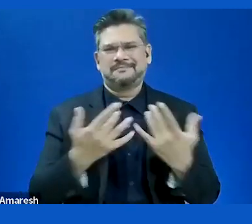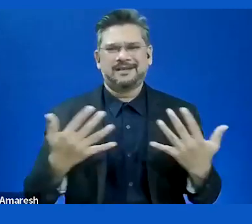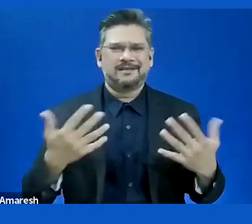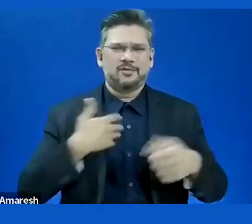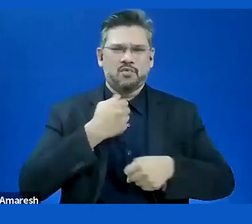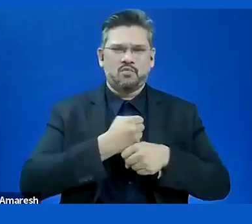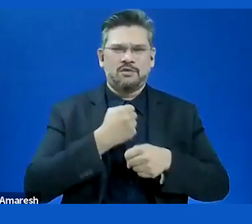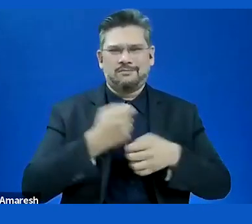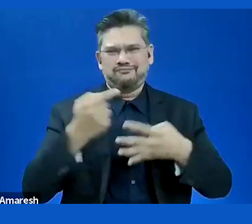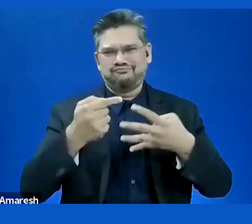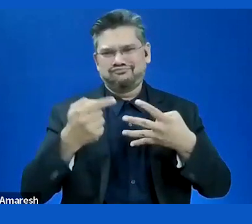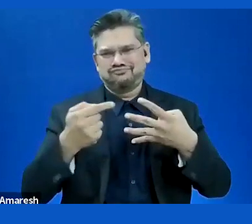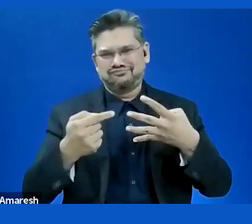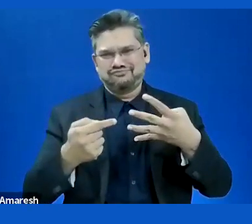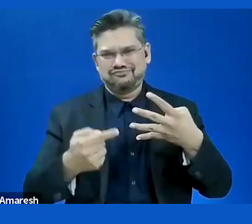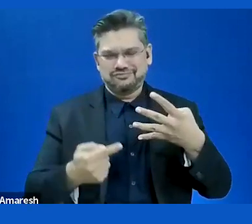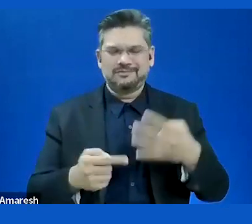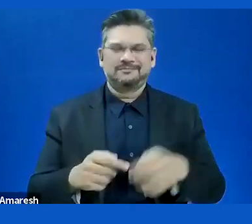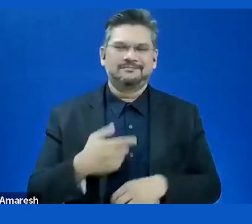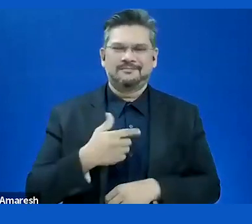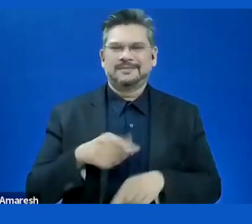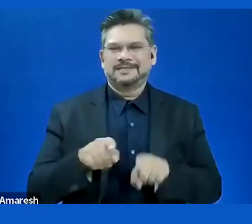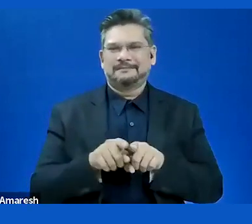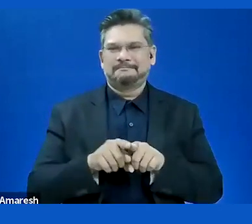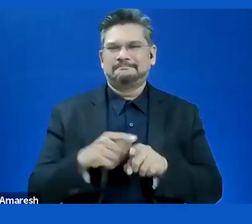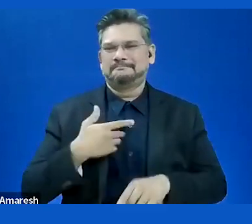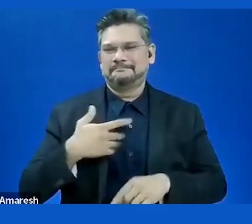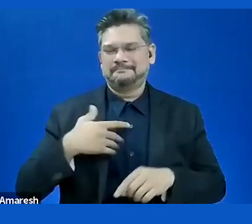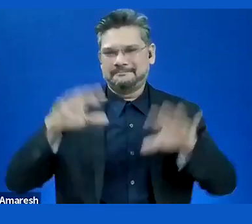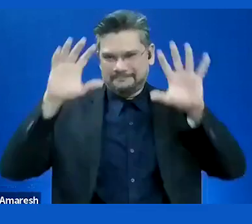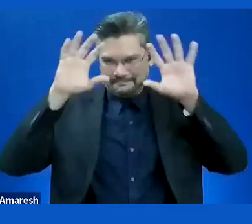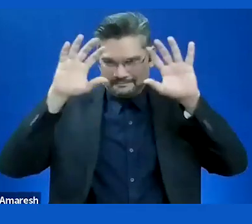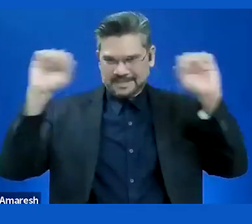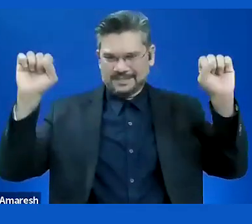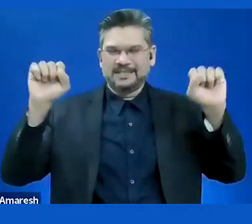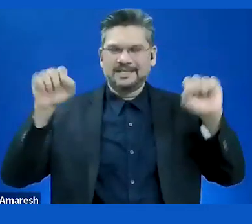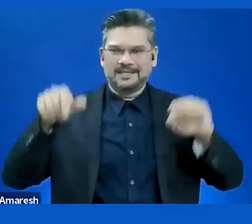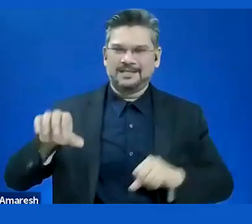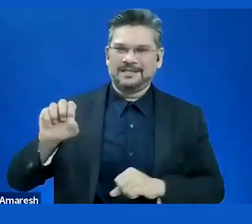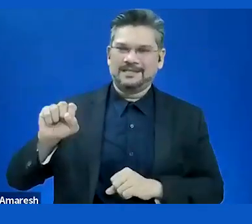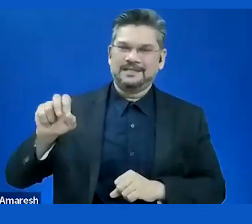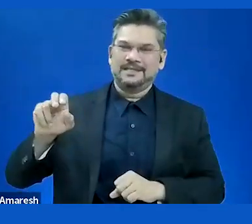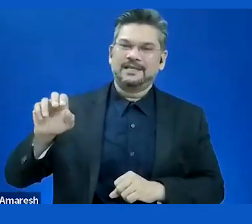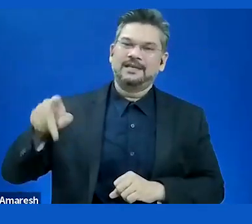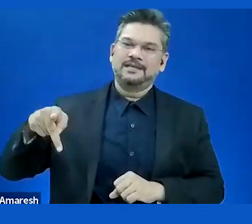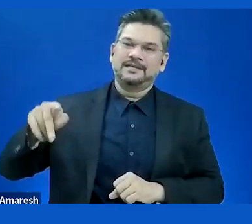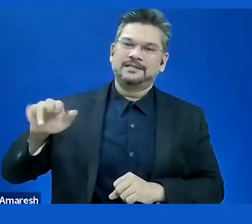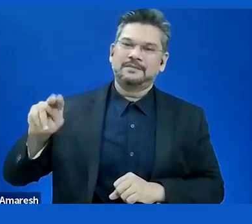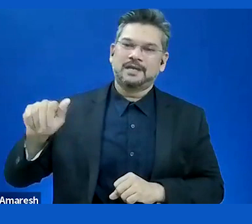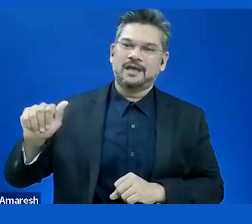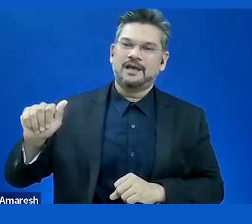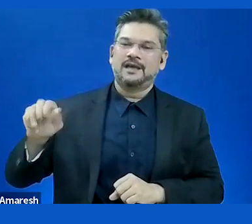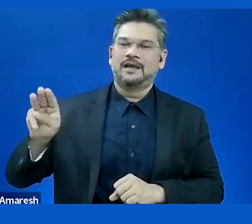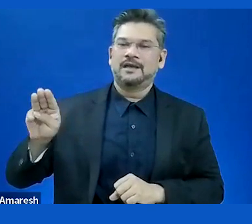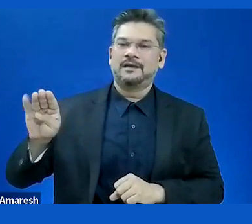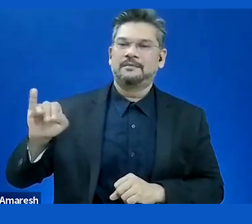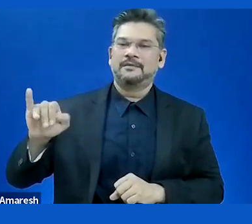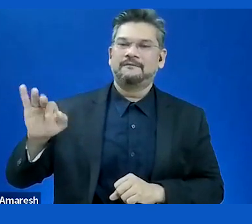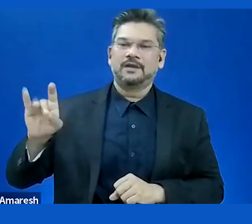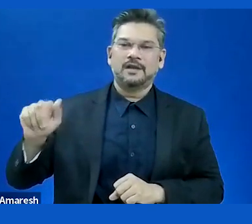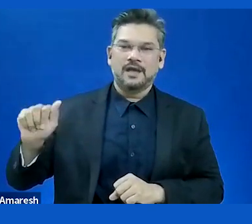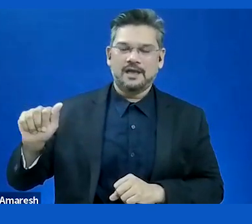President of the International Federation for Spina Bifida and member of the disability form.